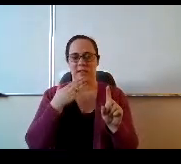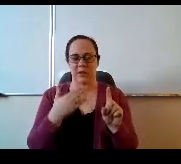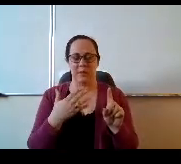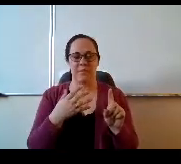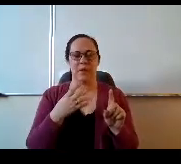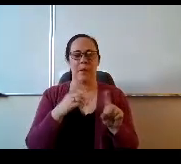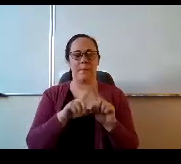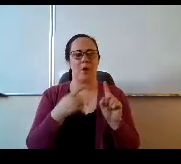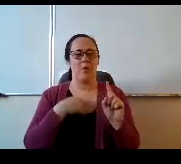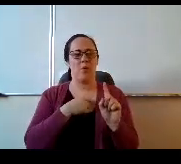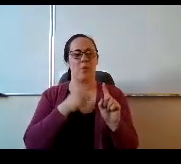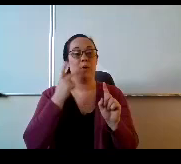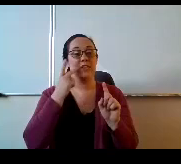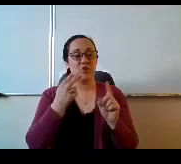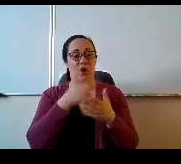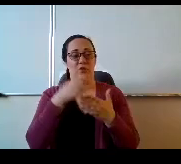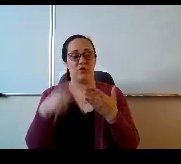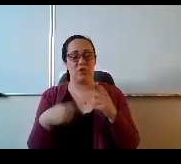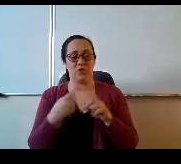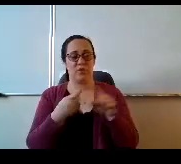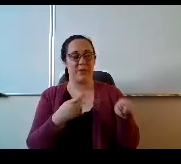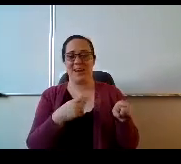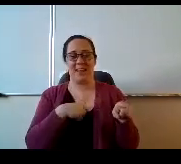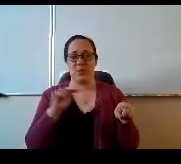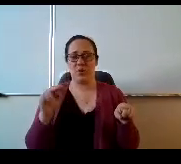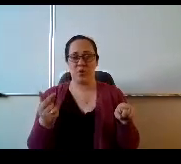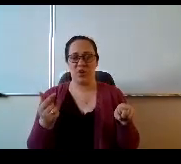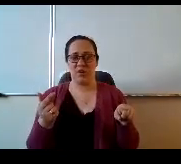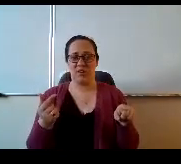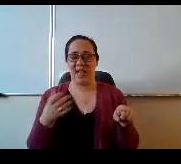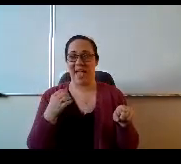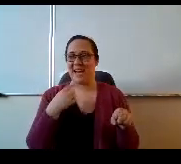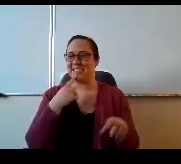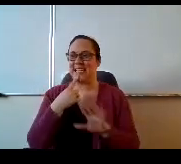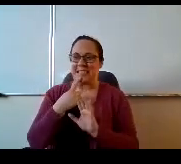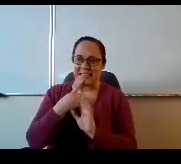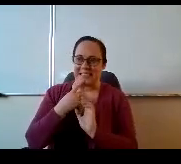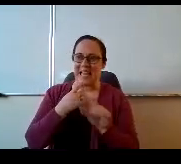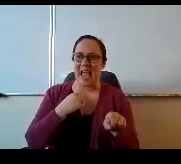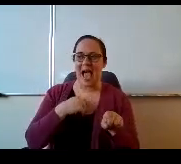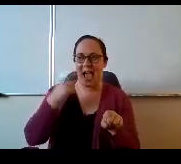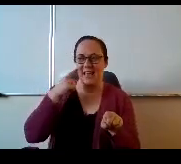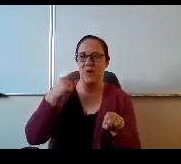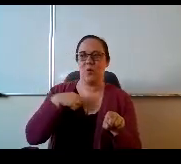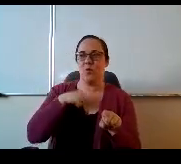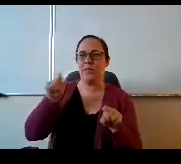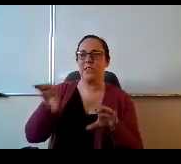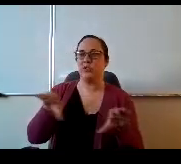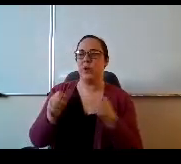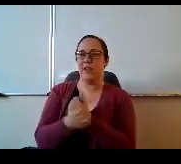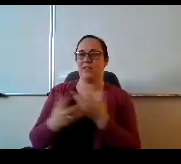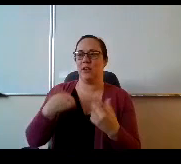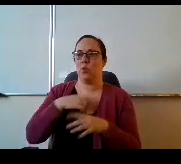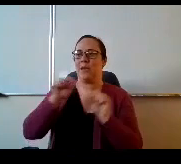And I I said I think there we will do everything we can as a district to get our kids back and this is what exactly what we're doing.